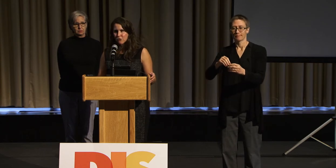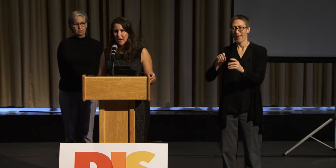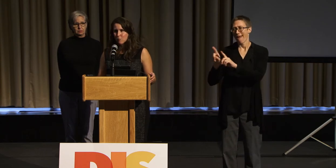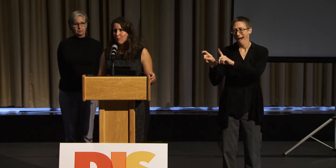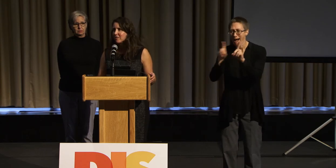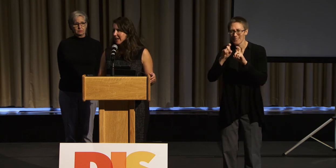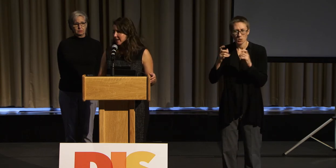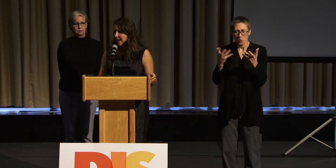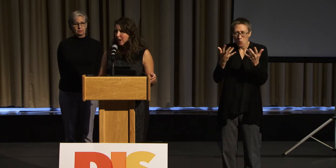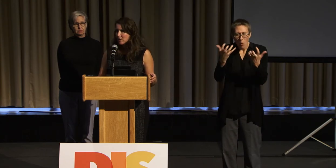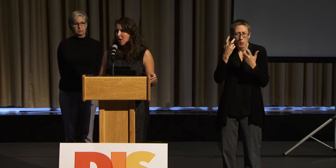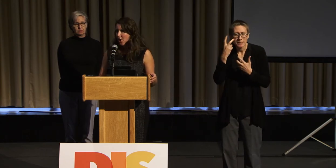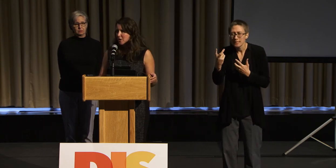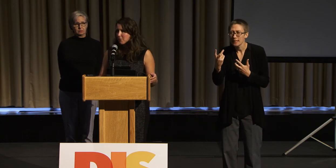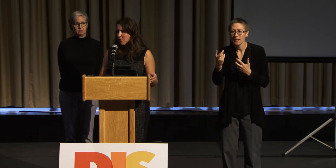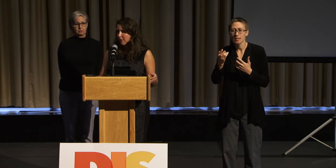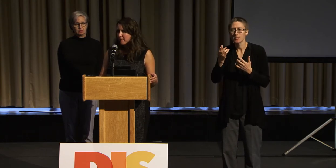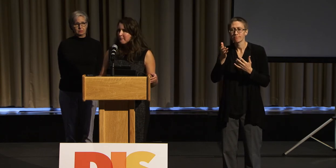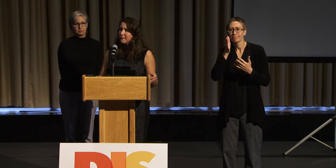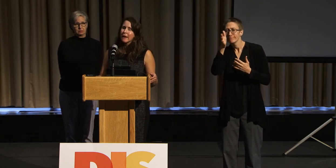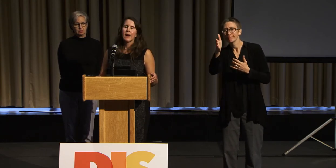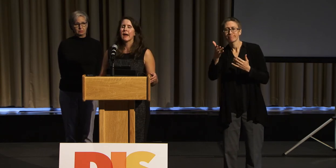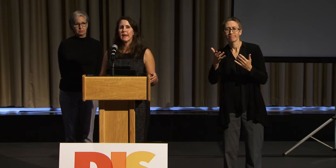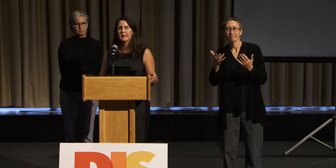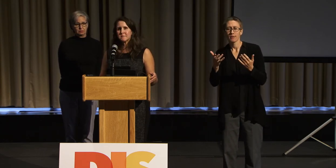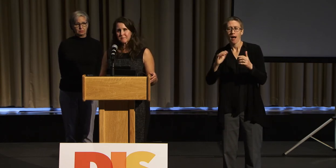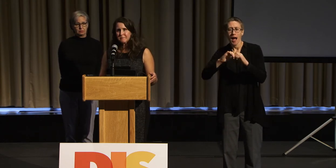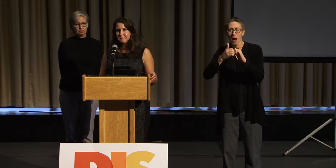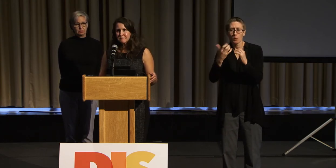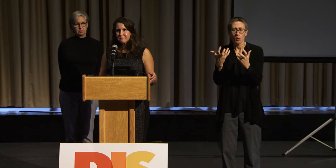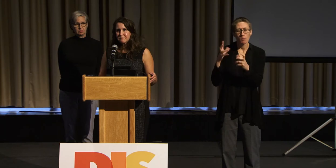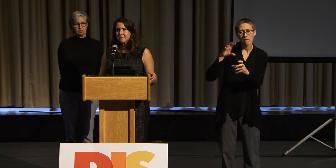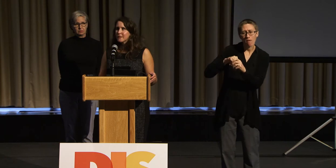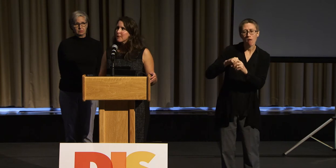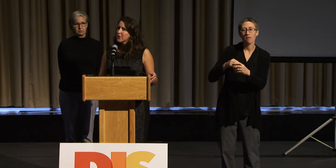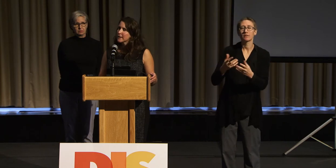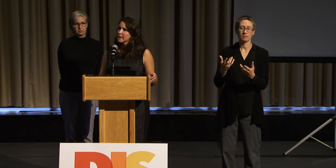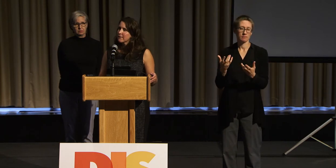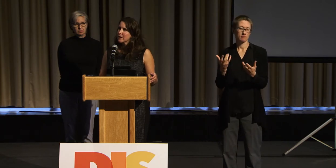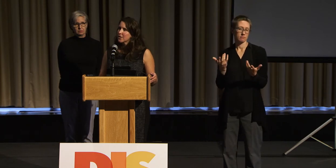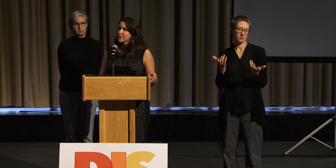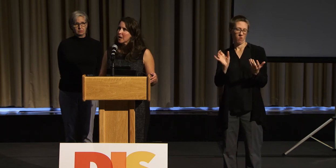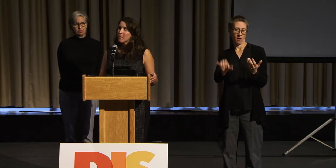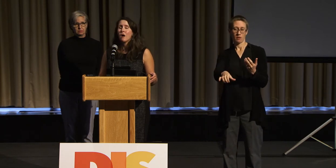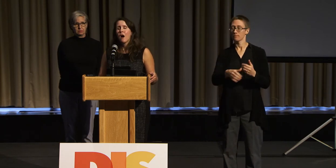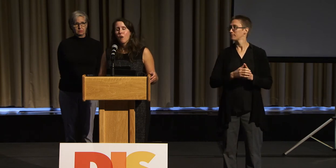as we're planning out our arts program? And trying to think of another example.